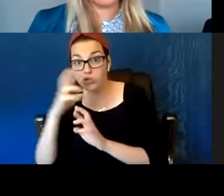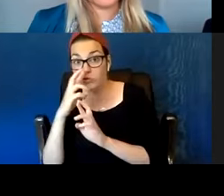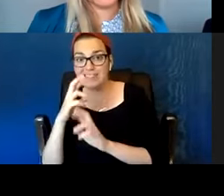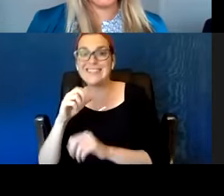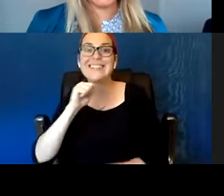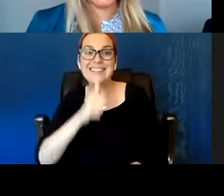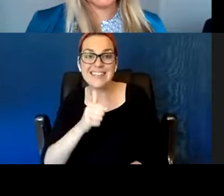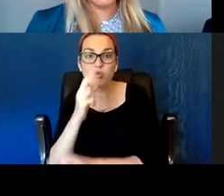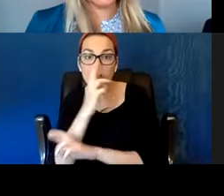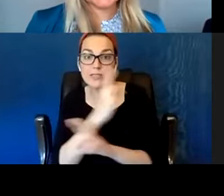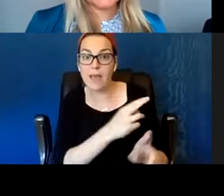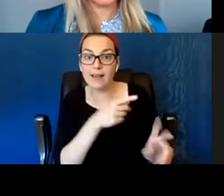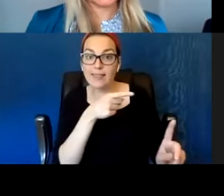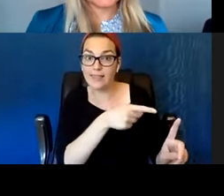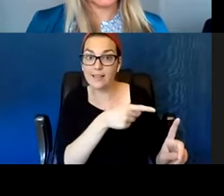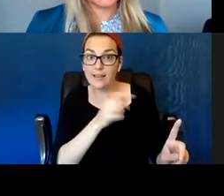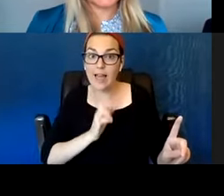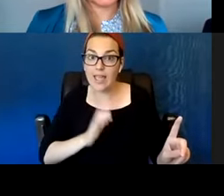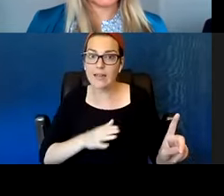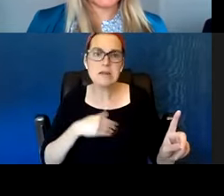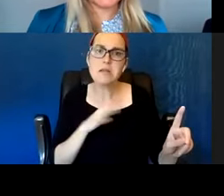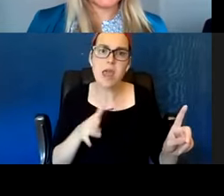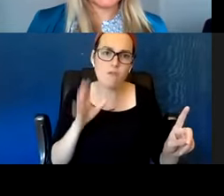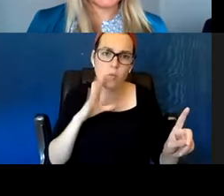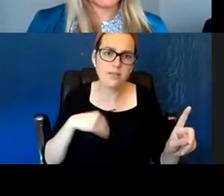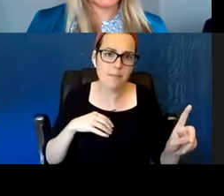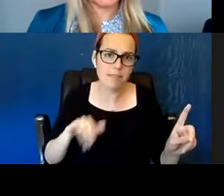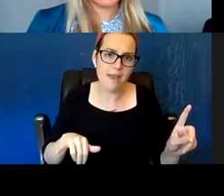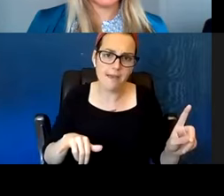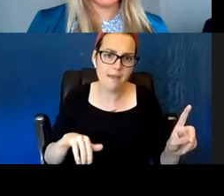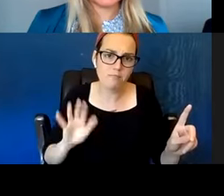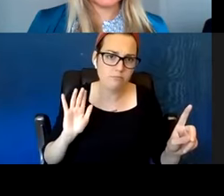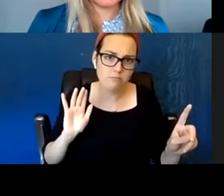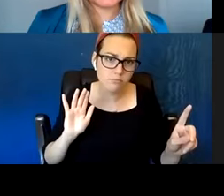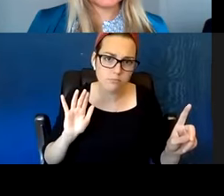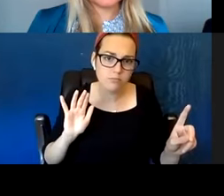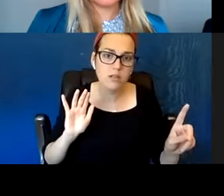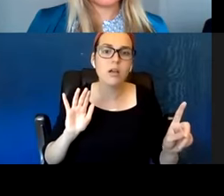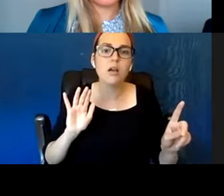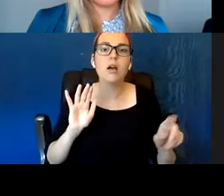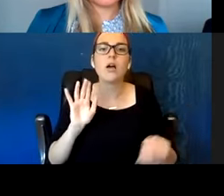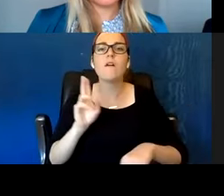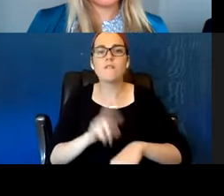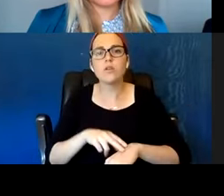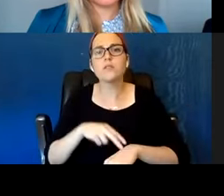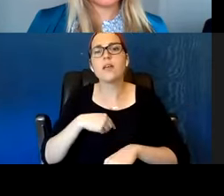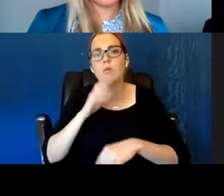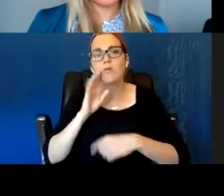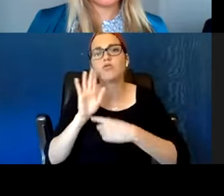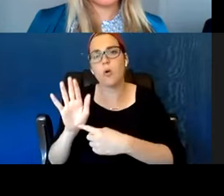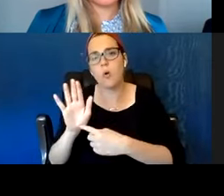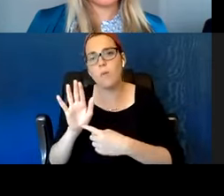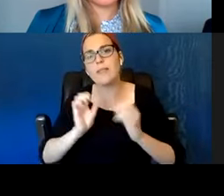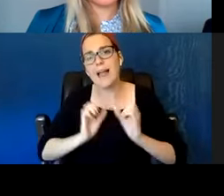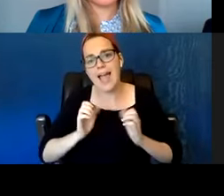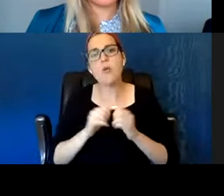I have to remember that I also need to show the client how to behave when the situations arise. But you know at first it was hard